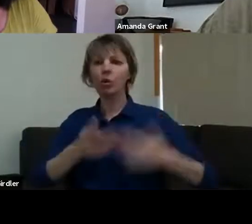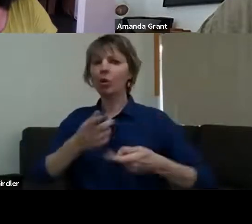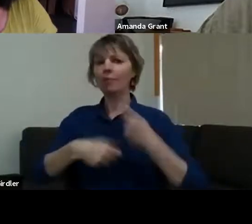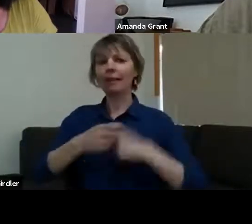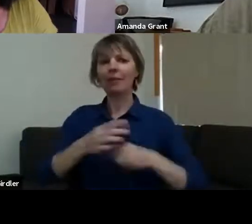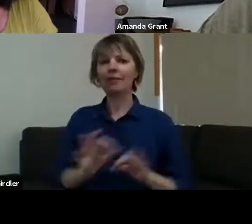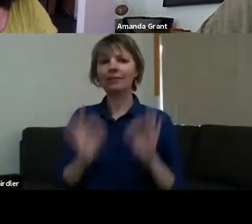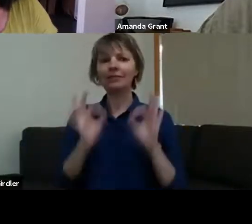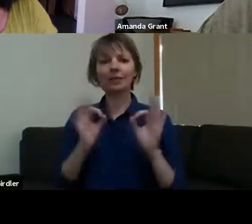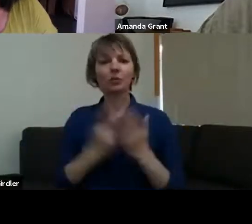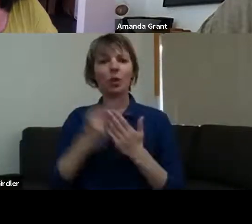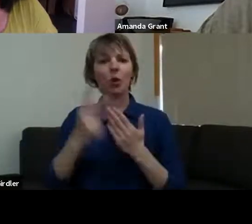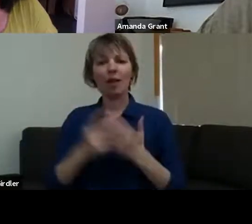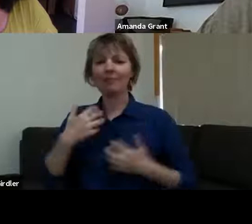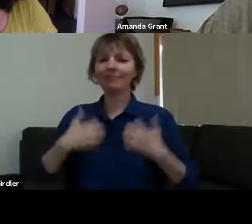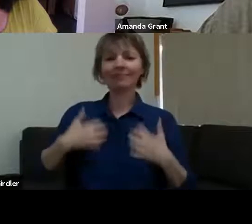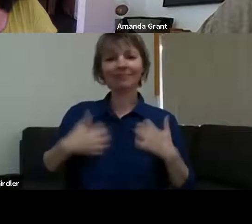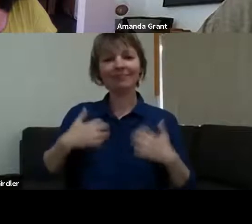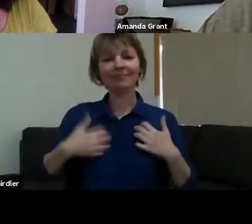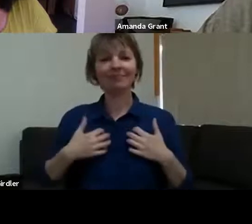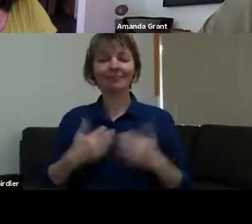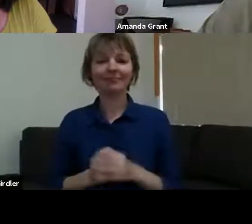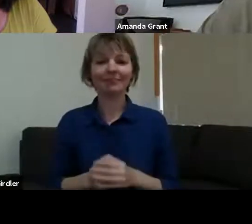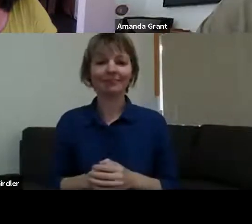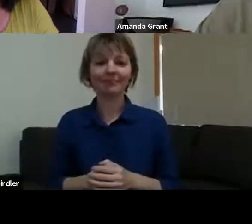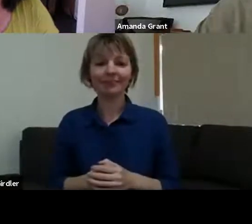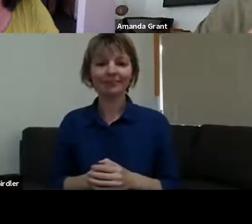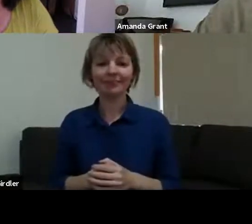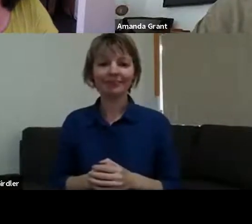it. >> AMANDA GRANT: Thank you for that. It's going to be